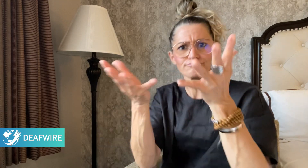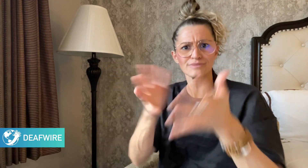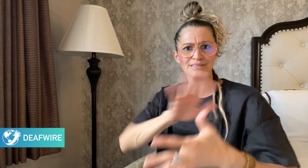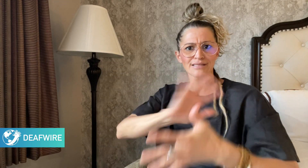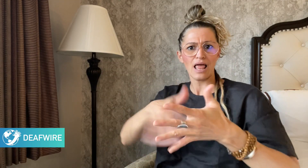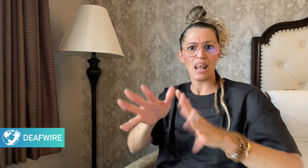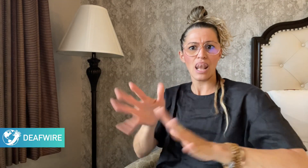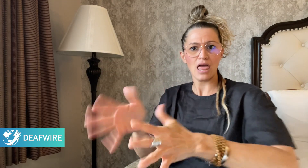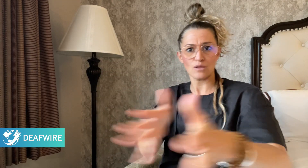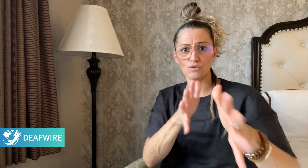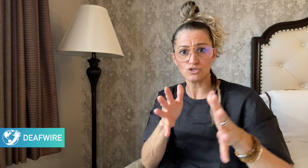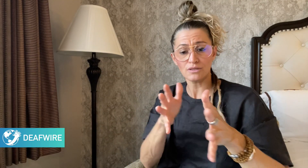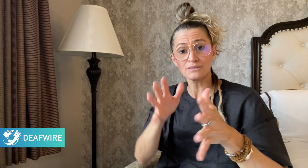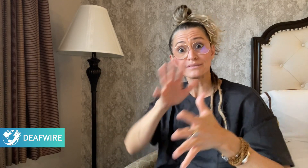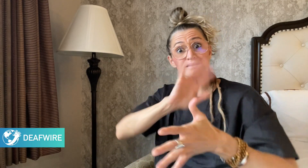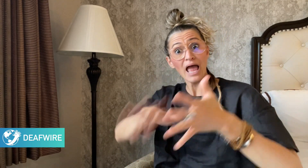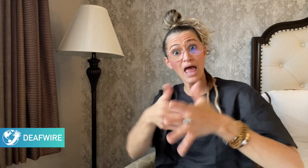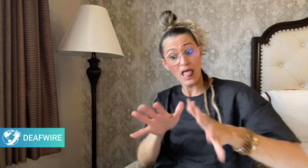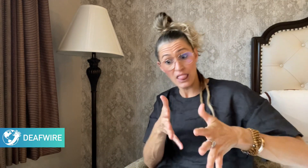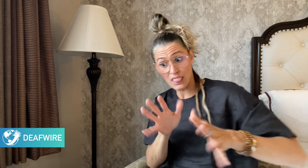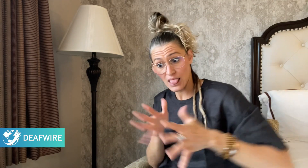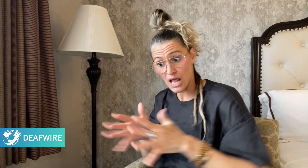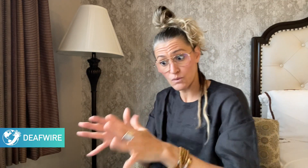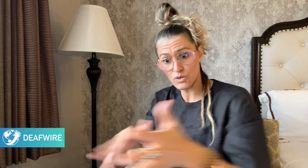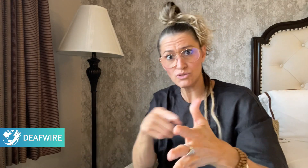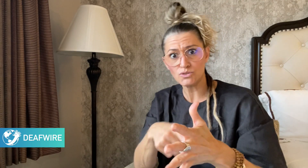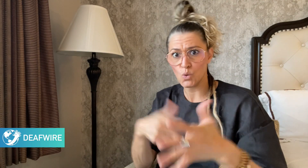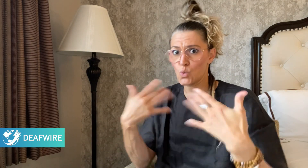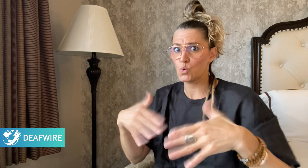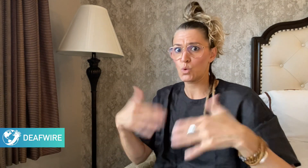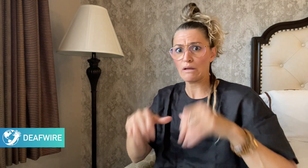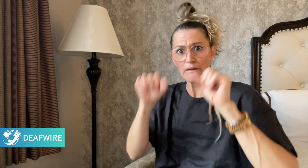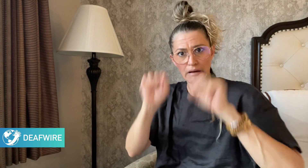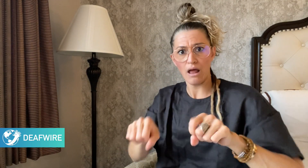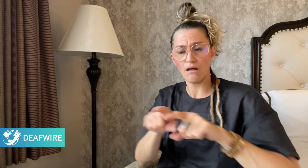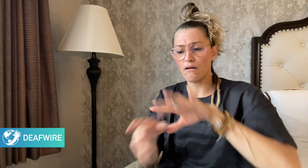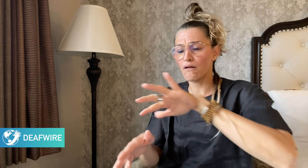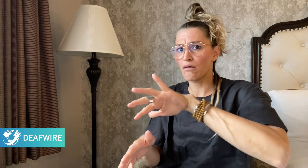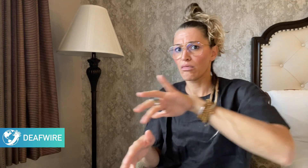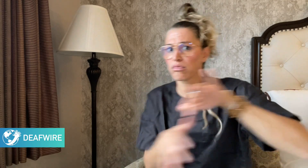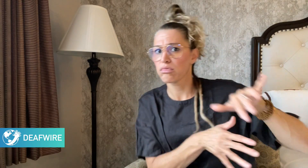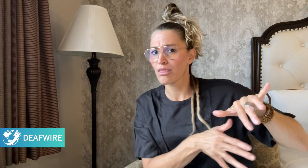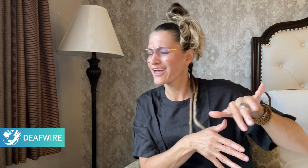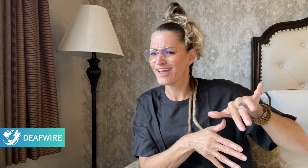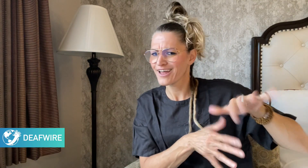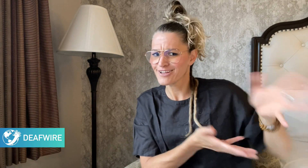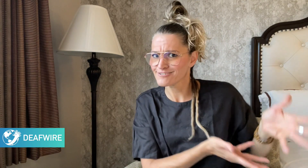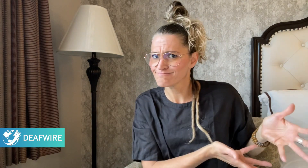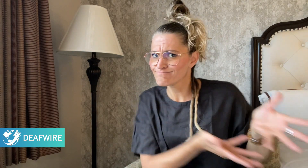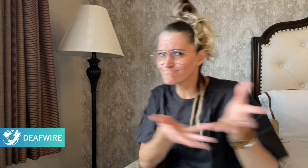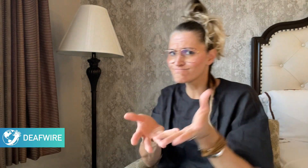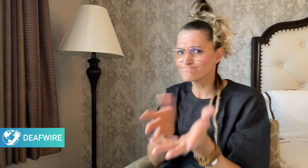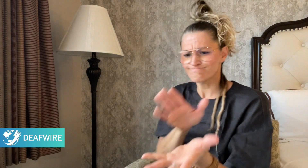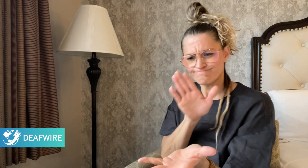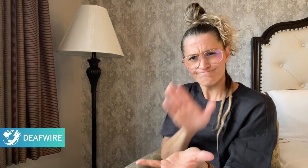It is a language that is endangered, so we must do